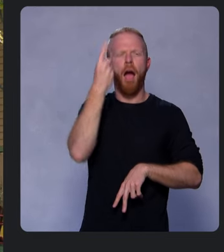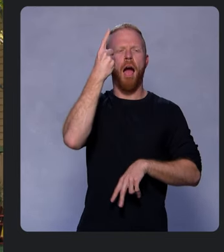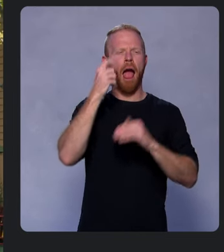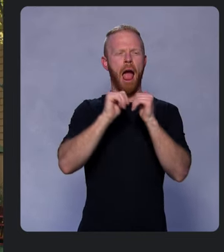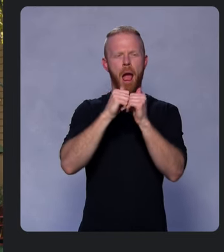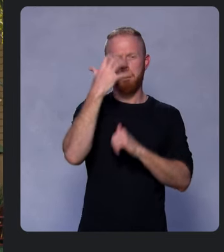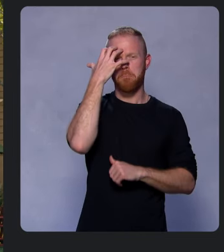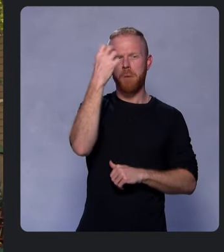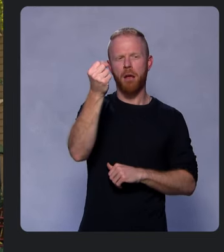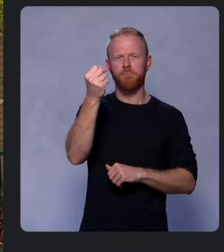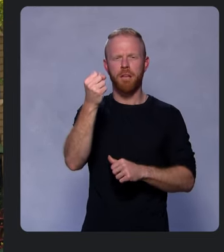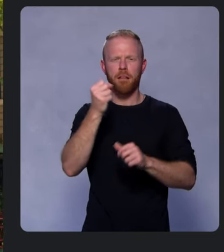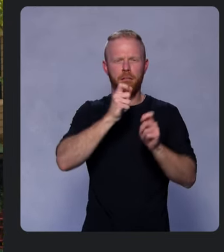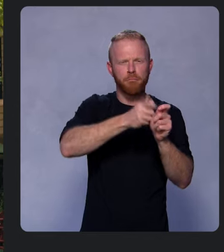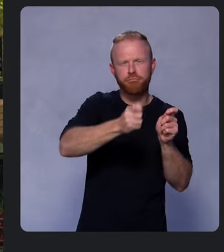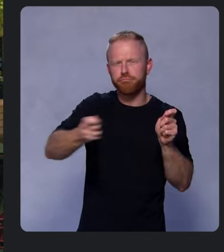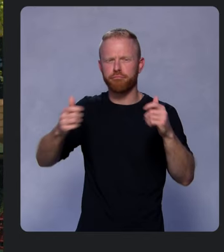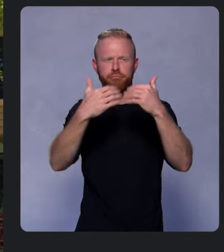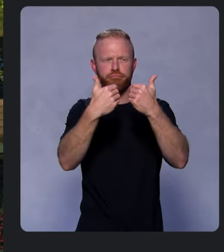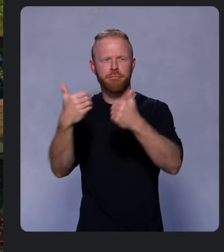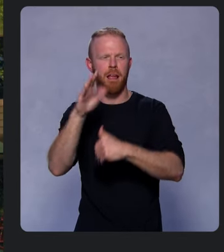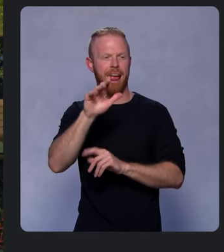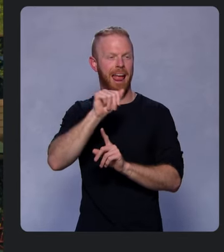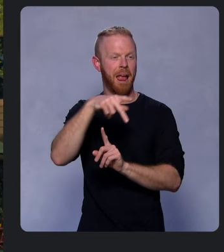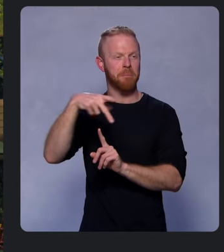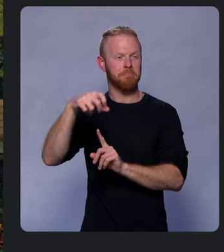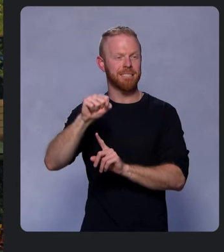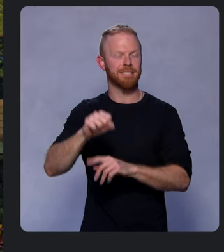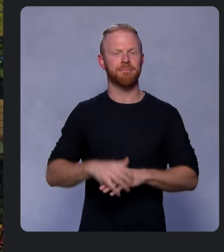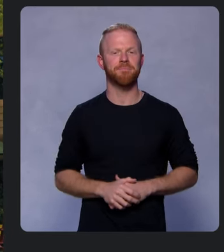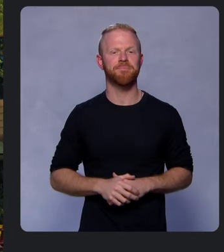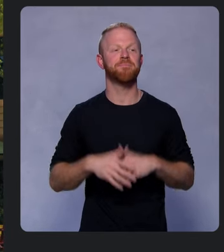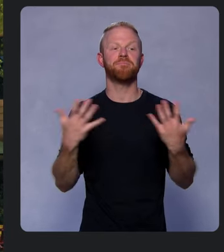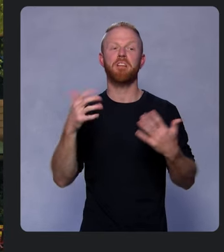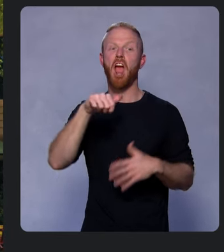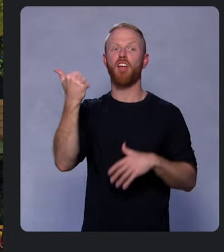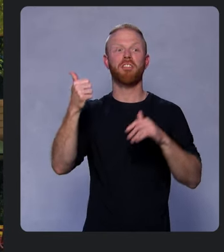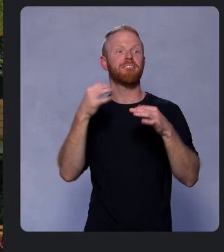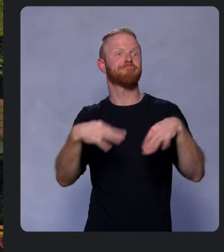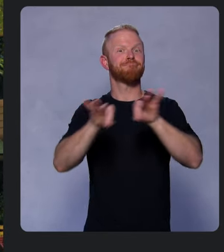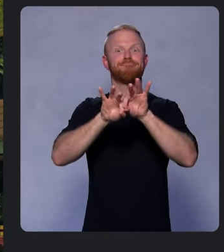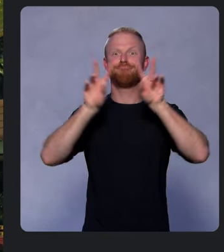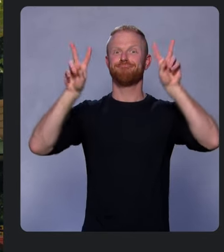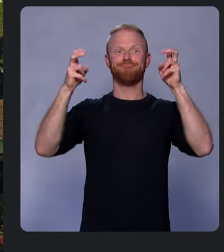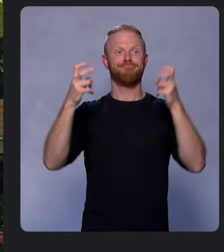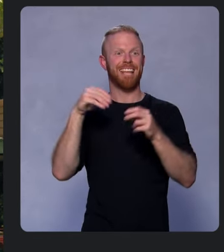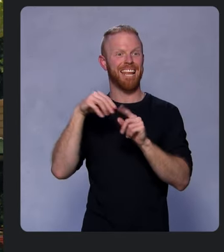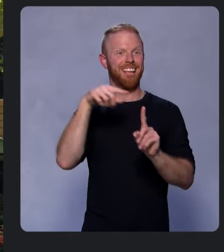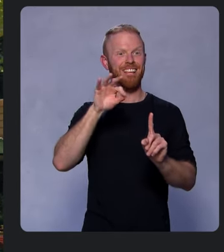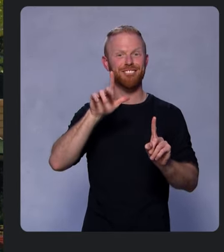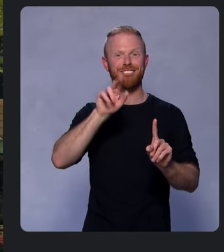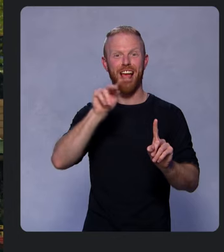in your apps. Another major theme in Flutter 2.2 is how we are investing in